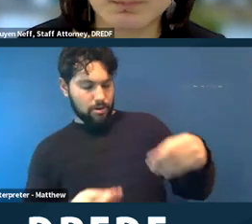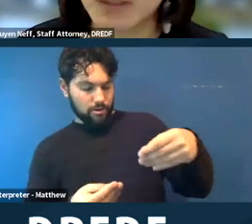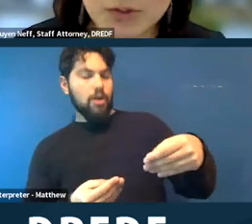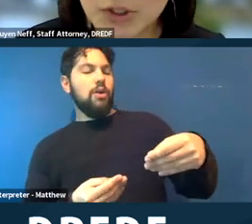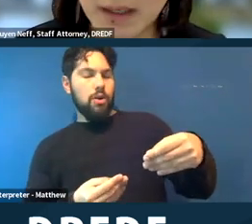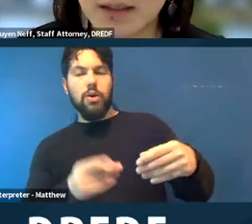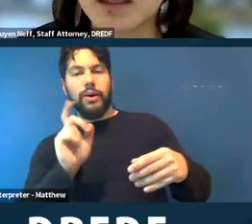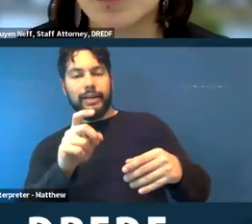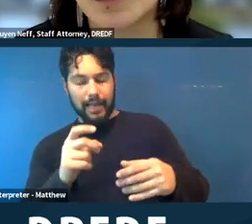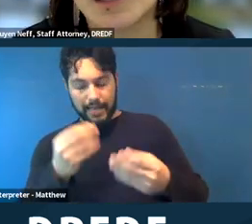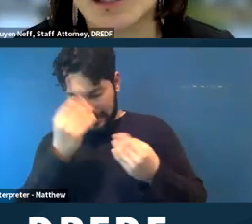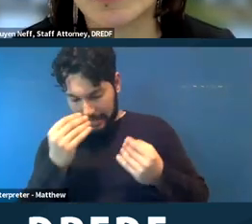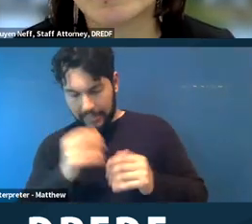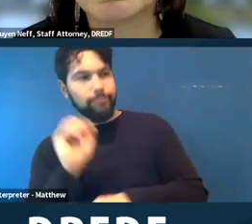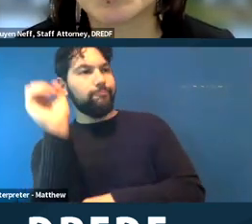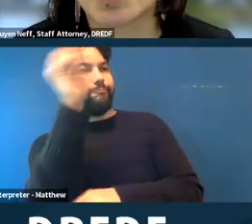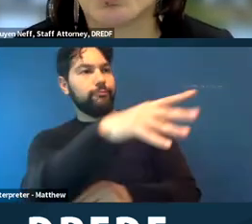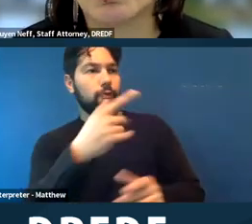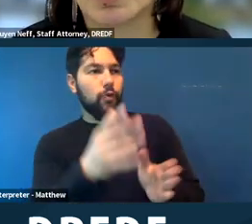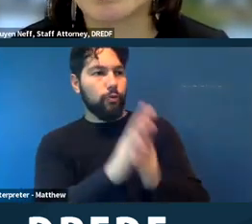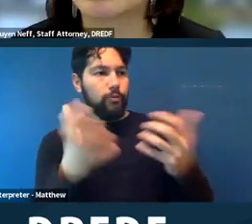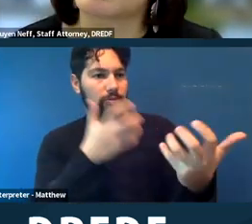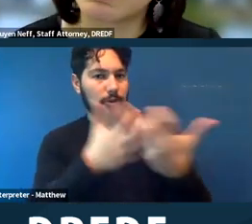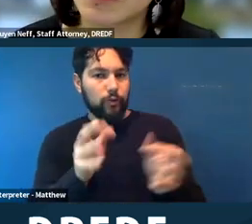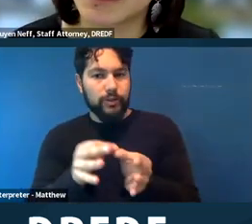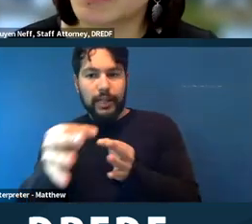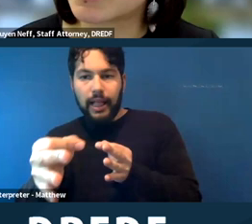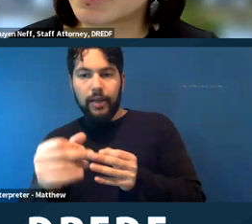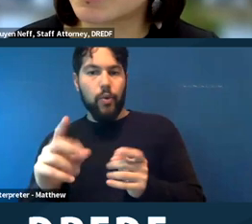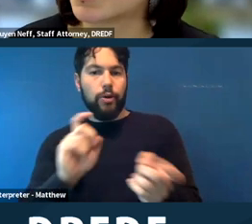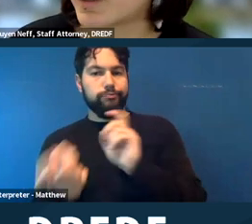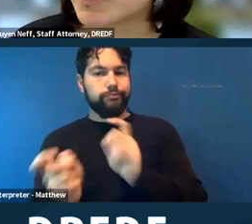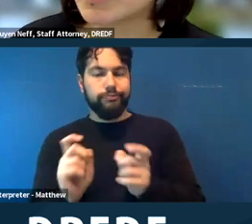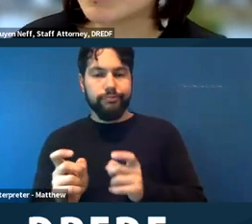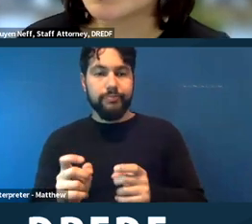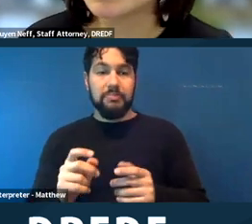being a jerk about it. So I don't know if that really, like, answers your question,